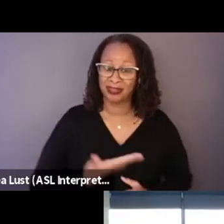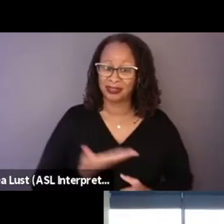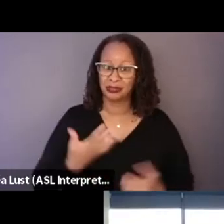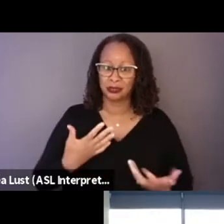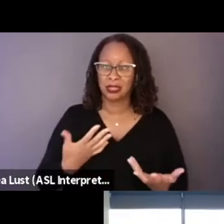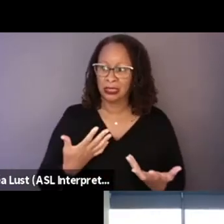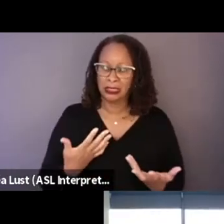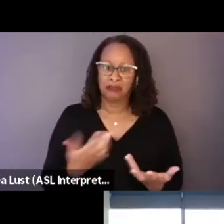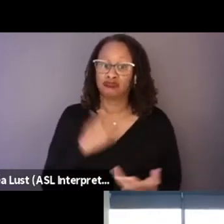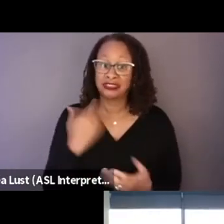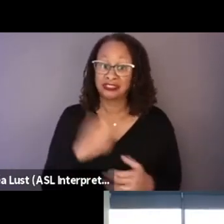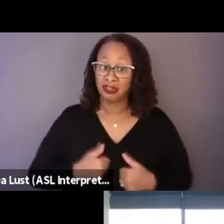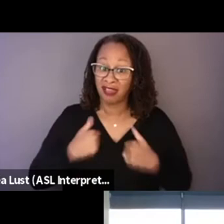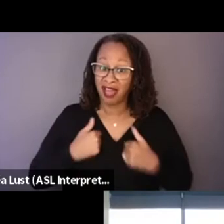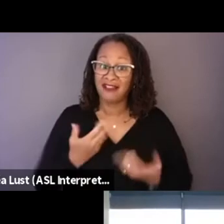And what was that process like for you?